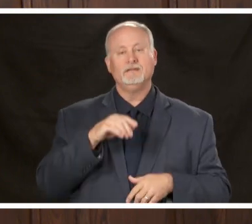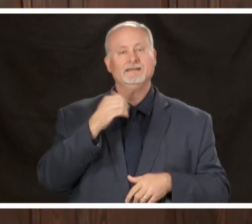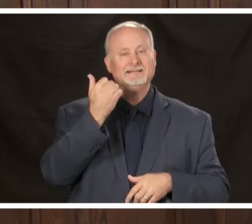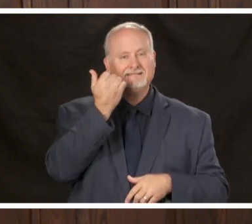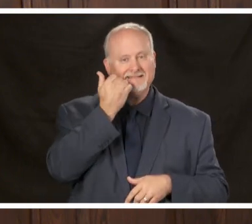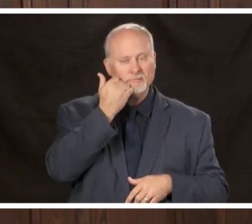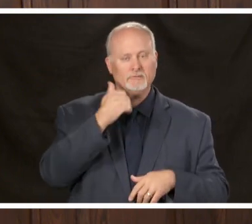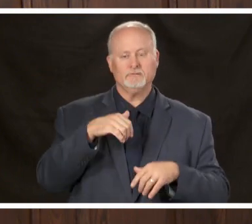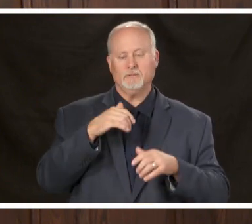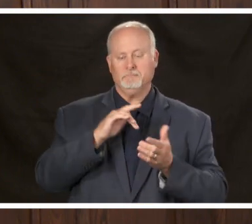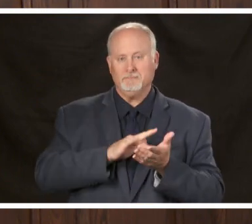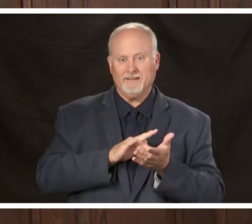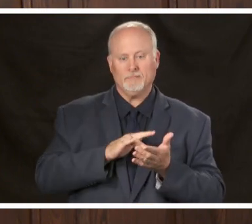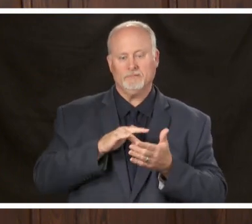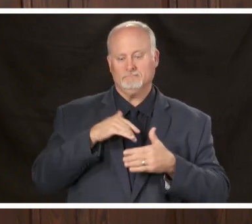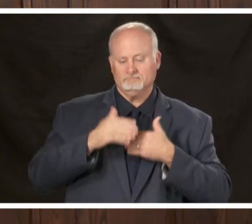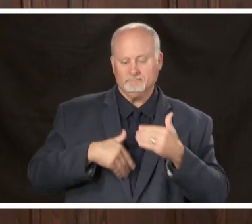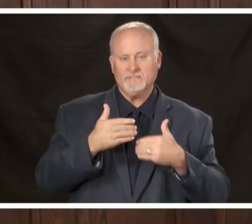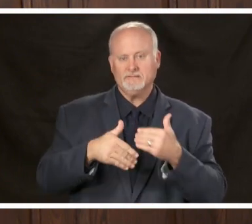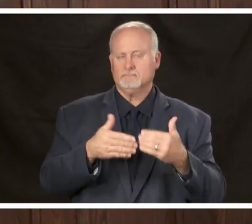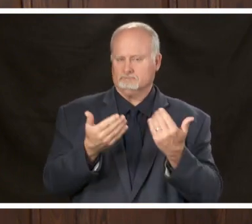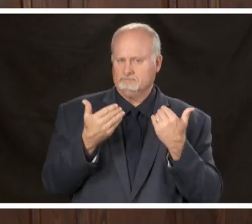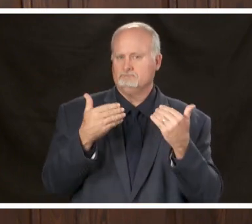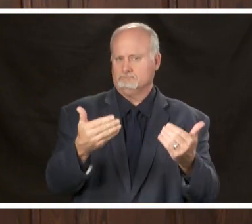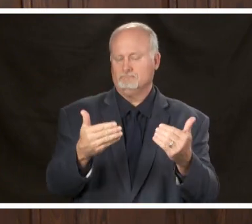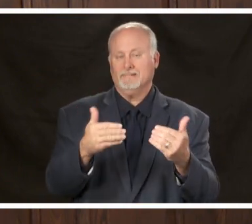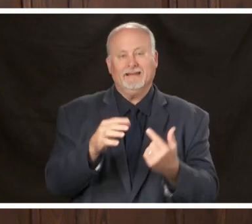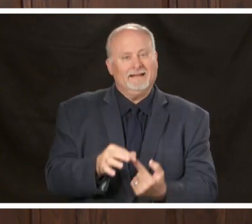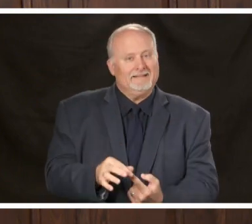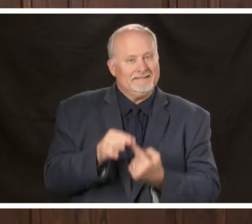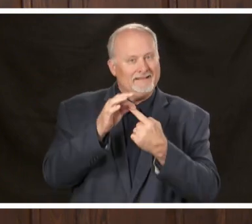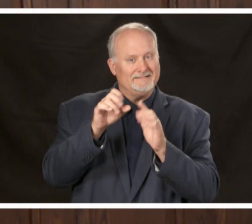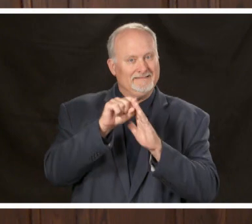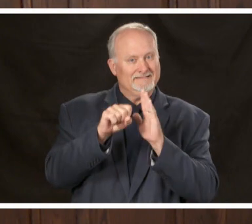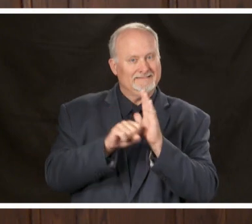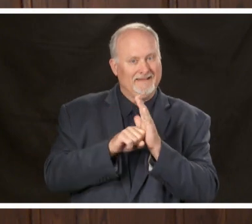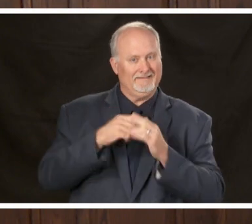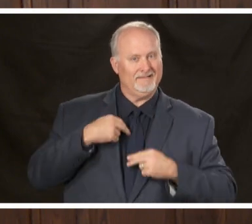procedures can proceed unless the state health officer determines that those